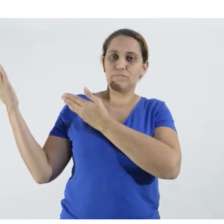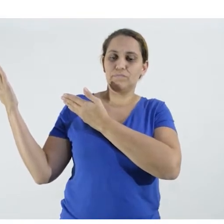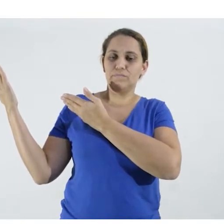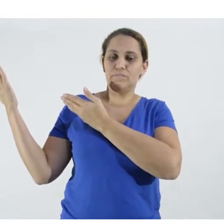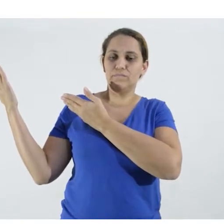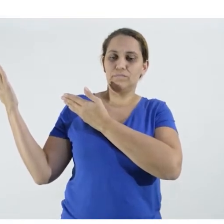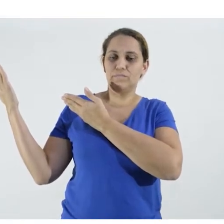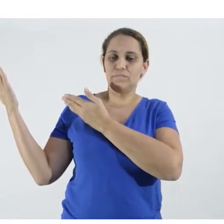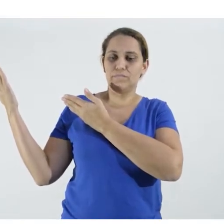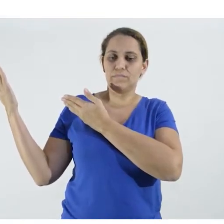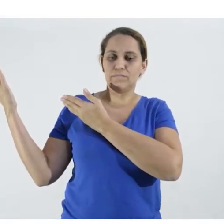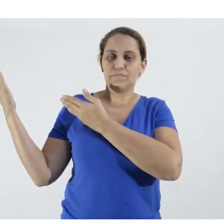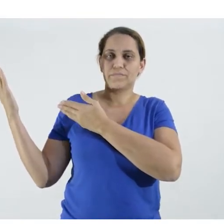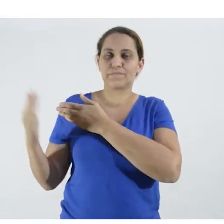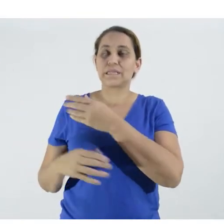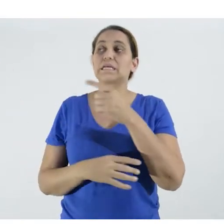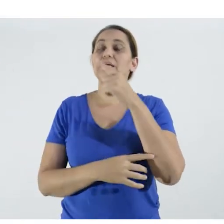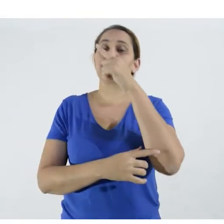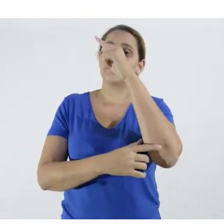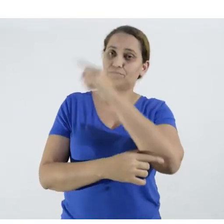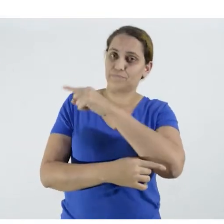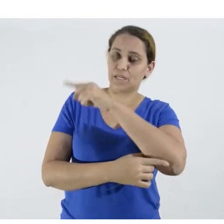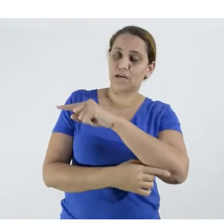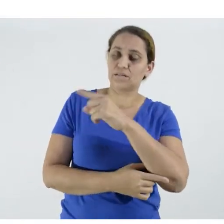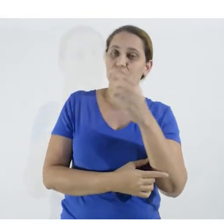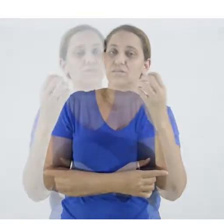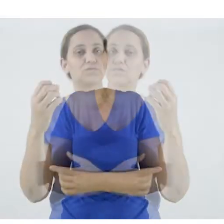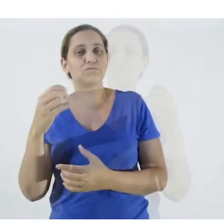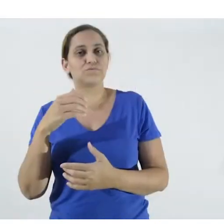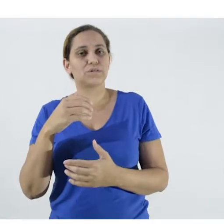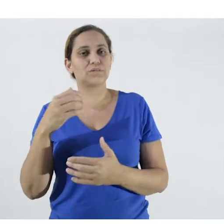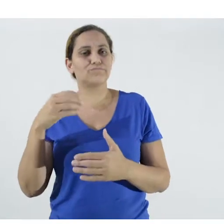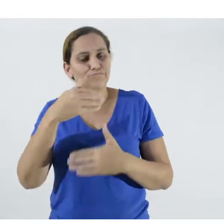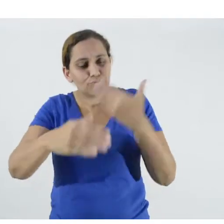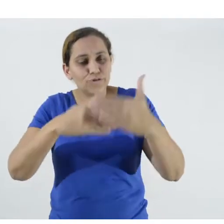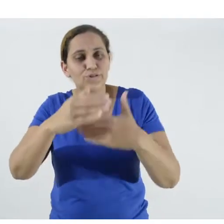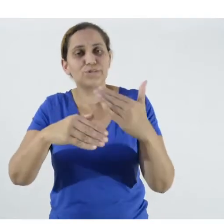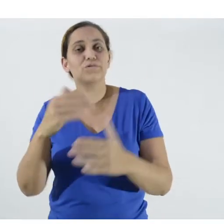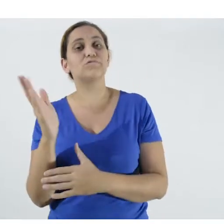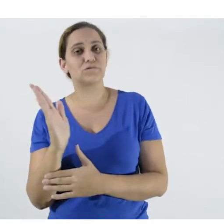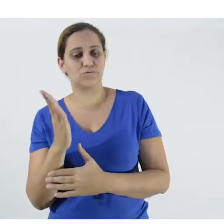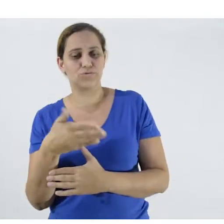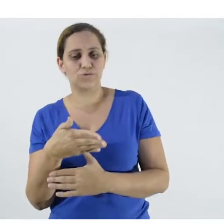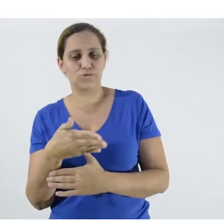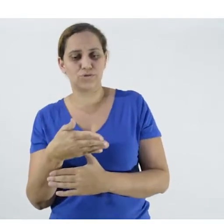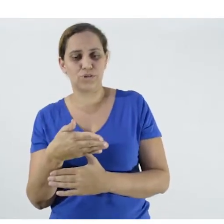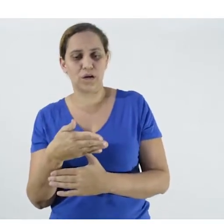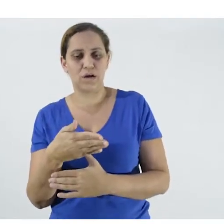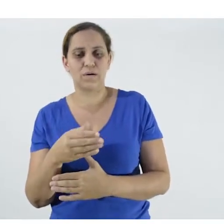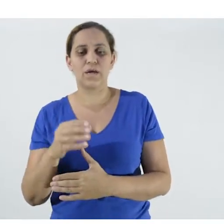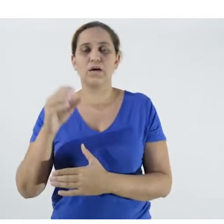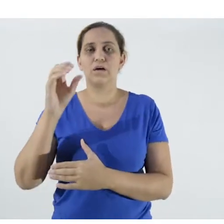One has already been created, for pig farmers,